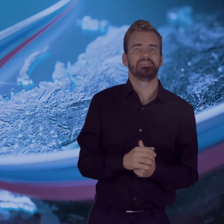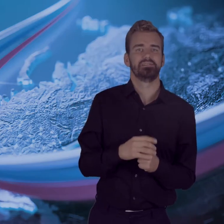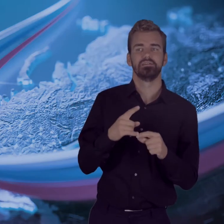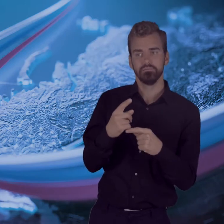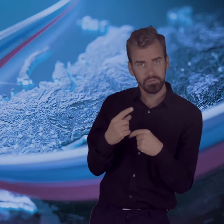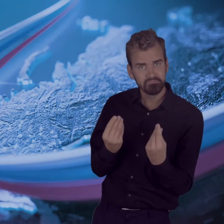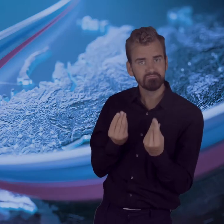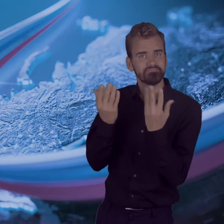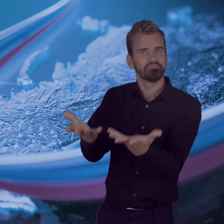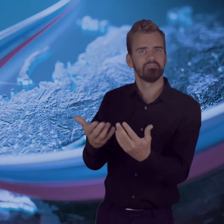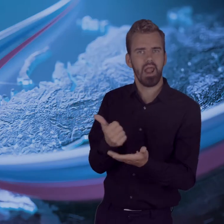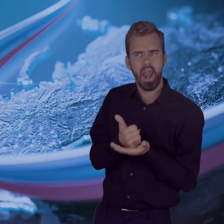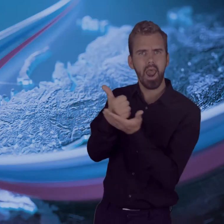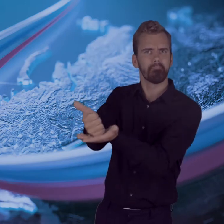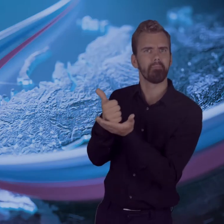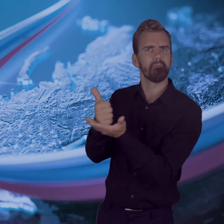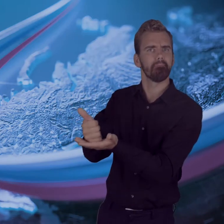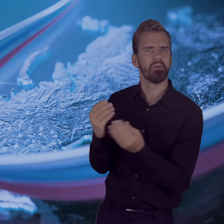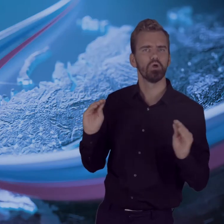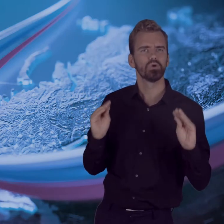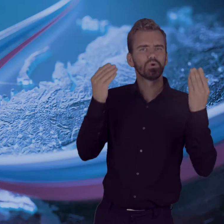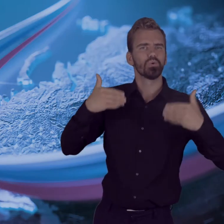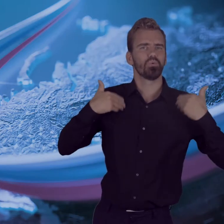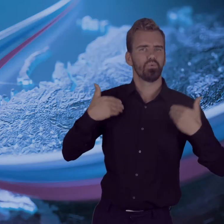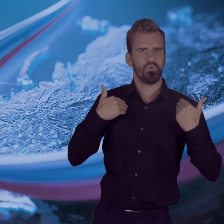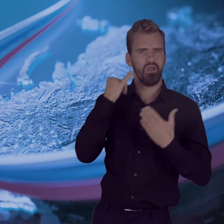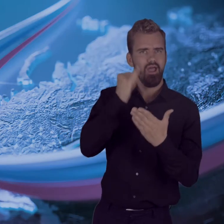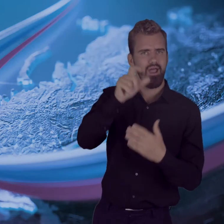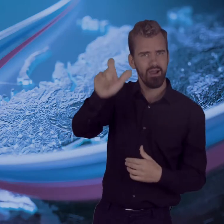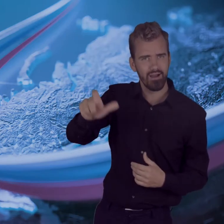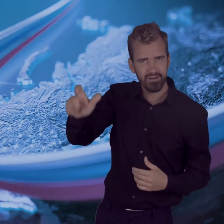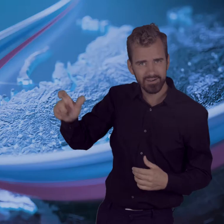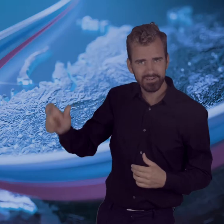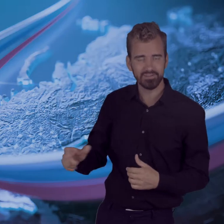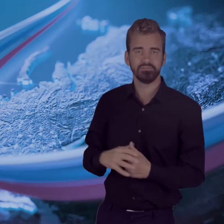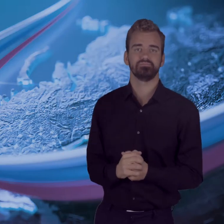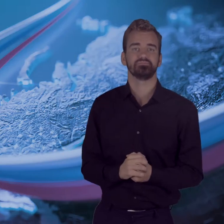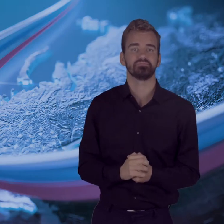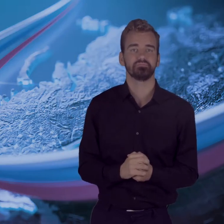providing practical assistance to young artists,